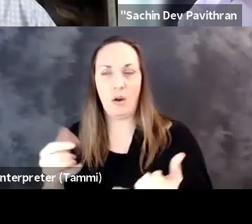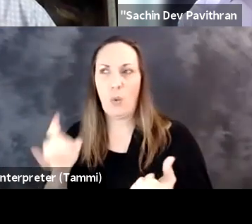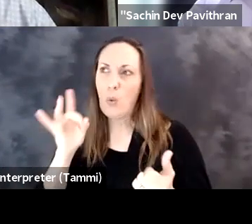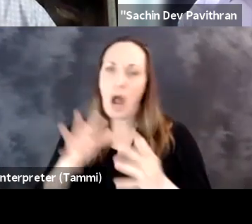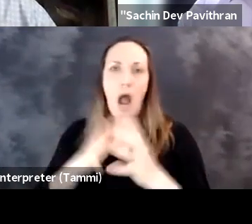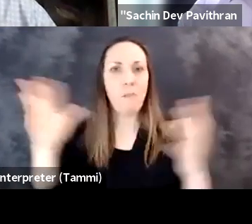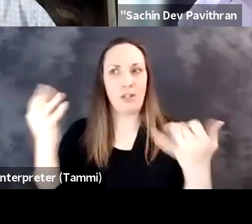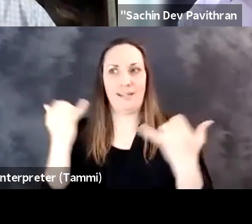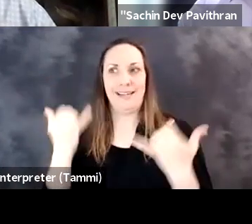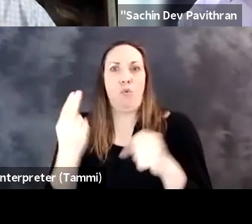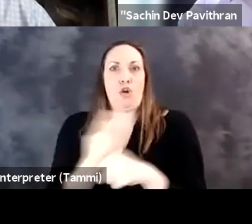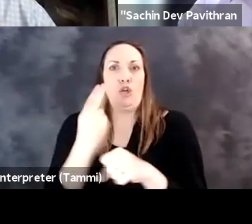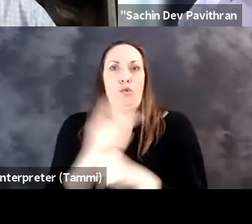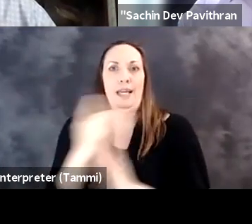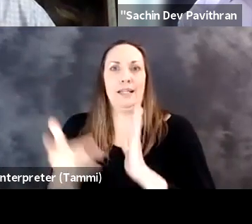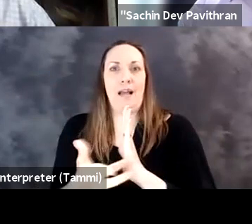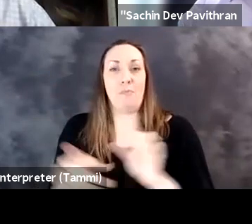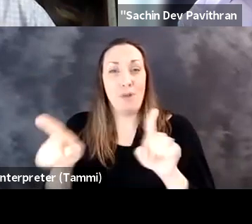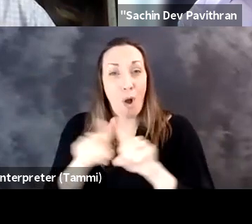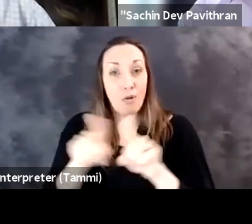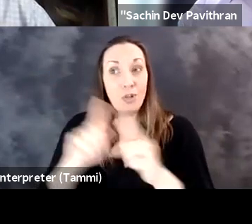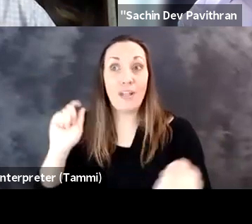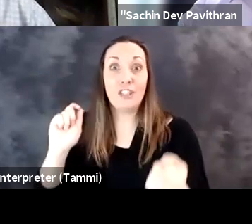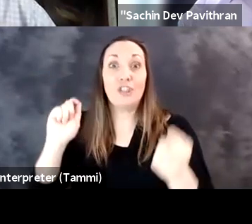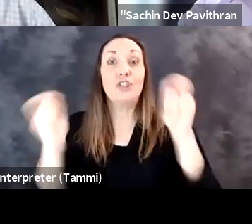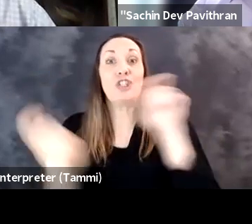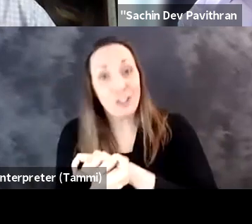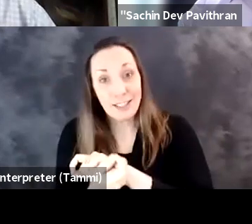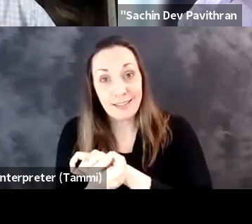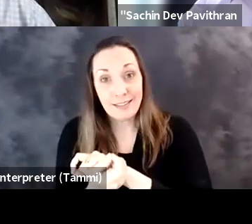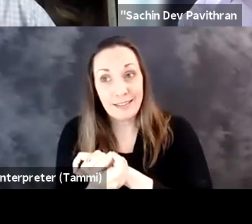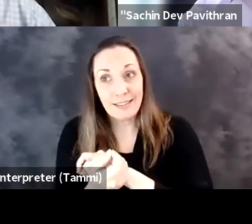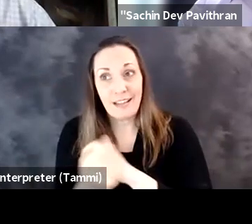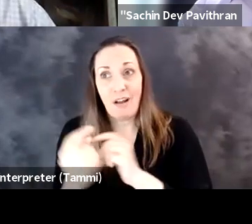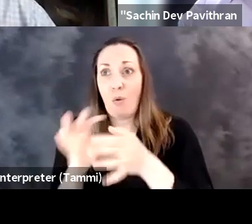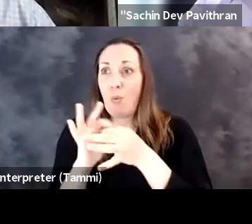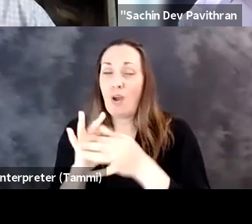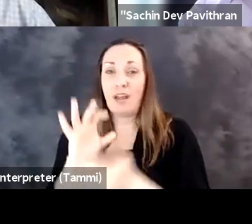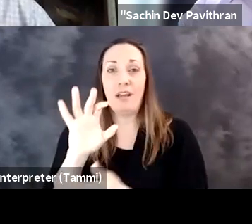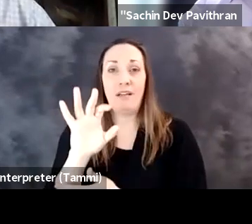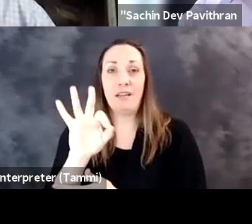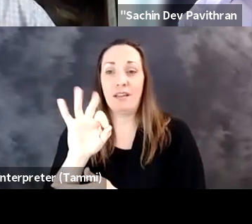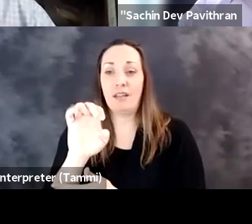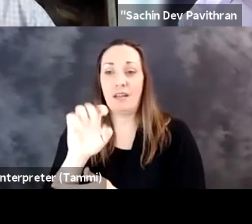environment and where it is right now, and the intensity of how we're using the technology, but the changes that has